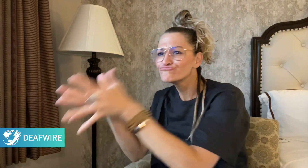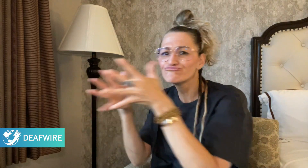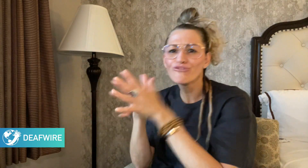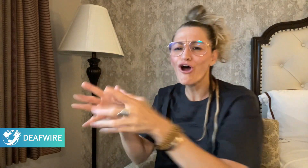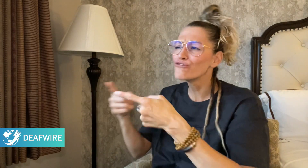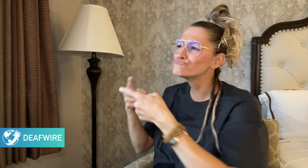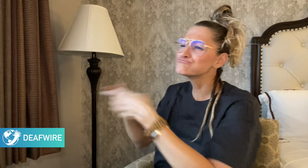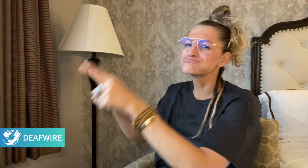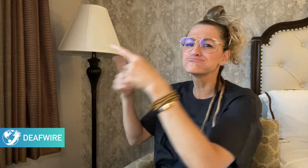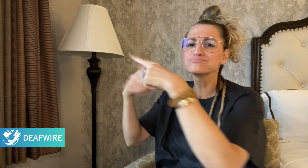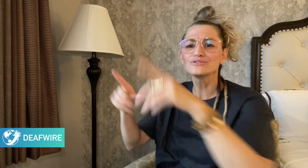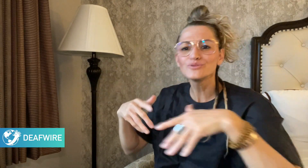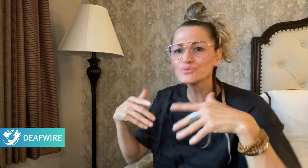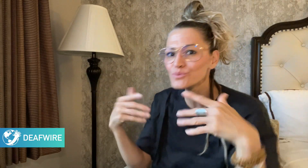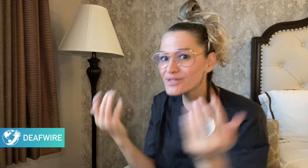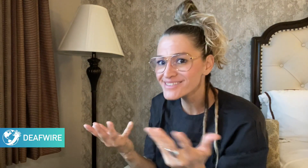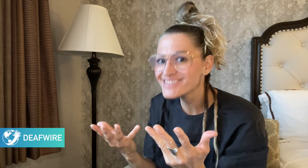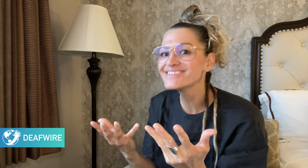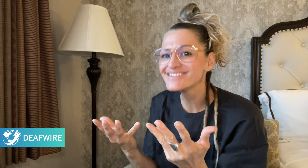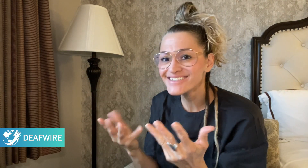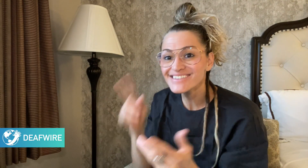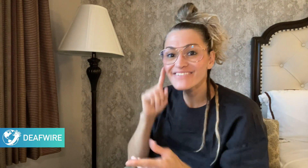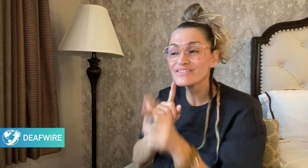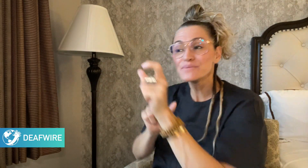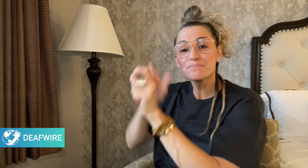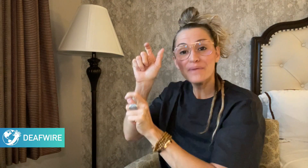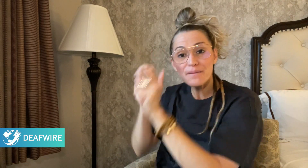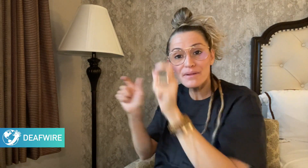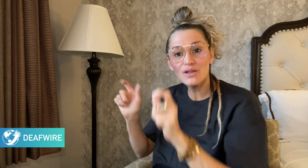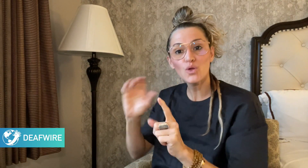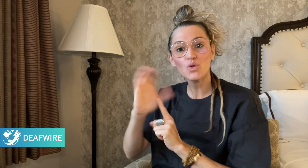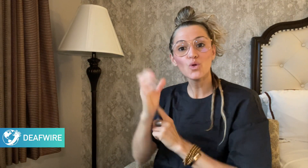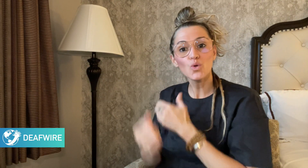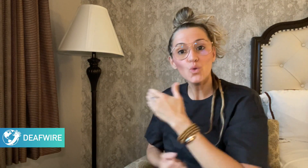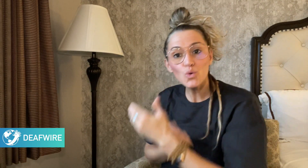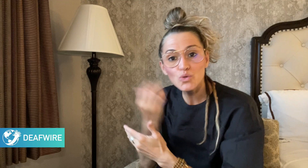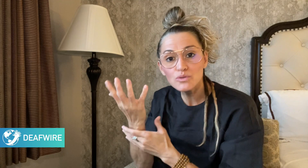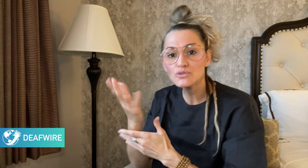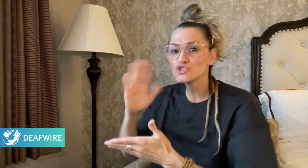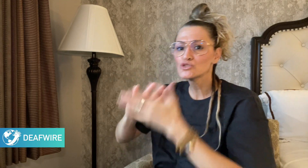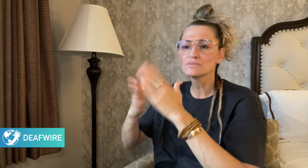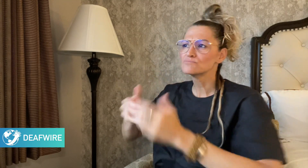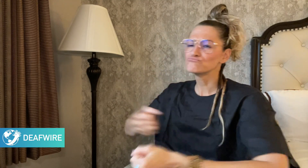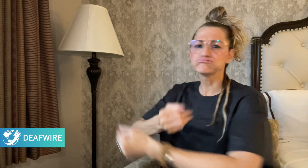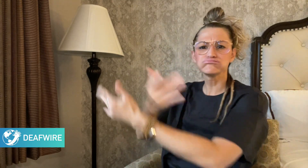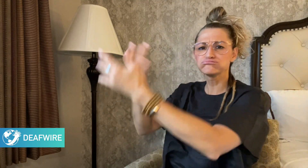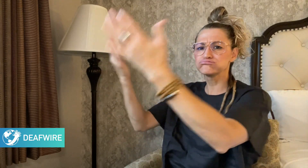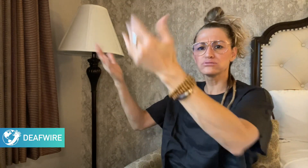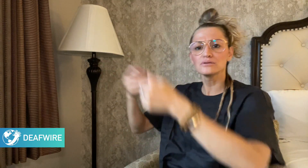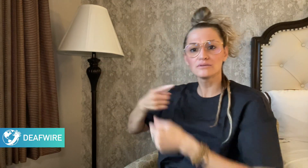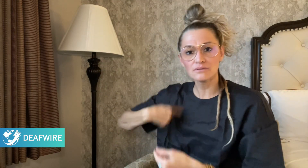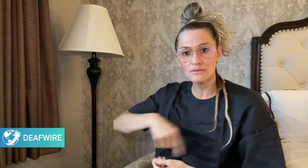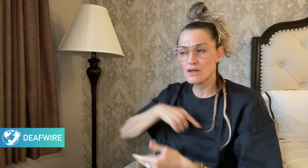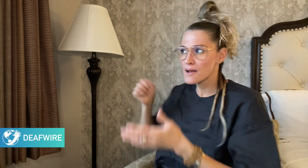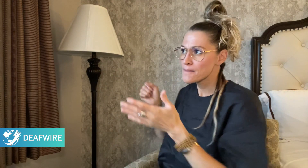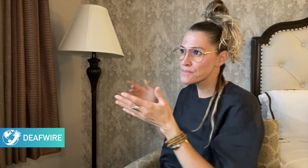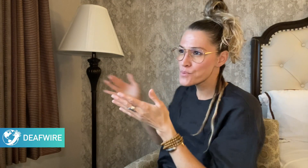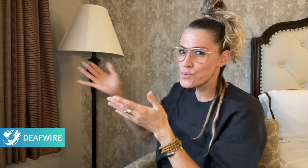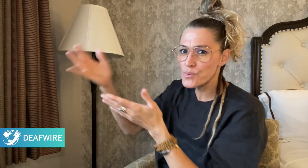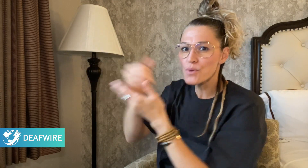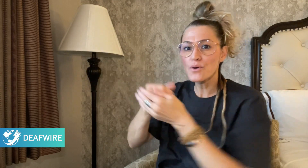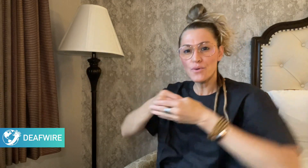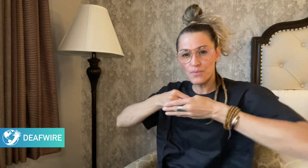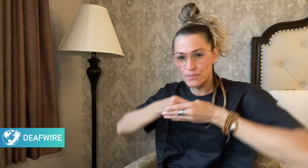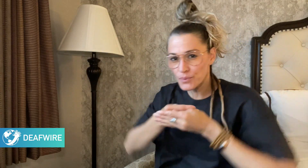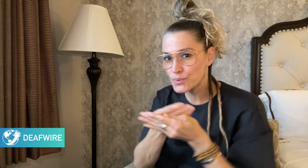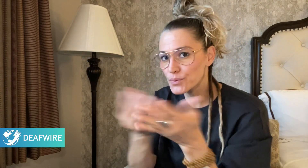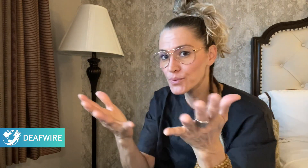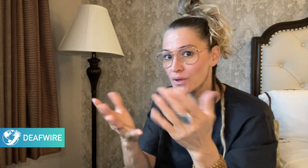about Deaf people, culture, and communities around the world.